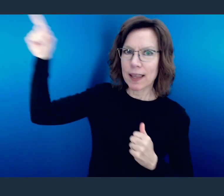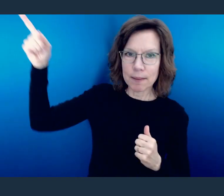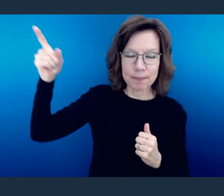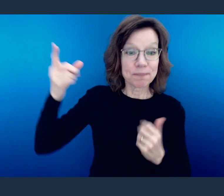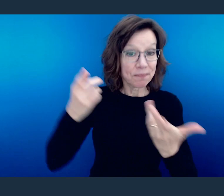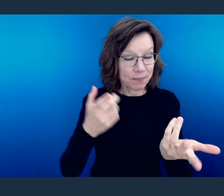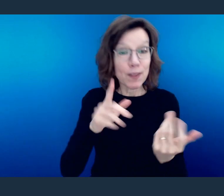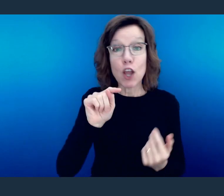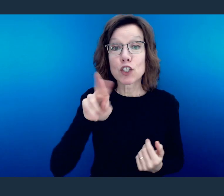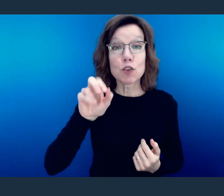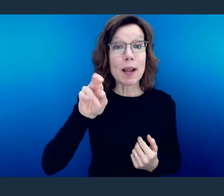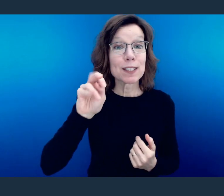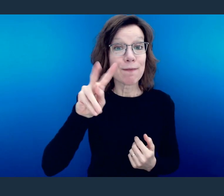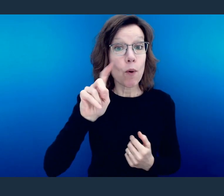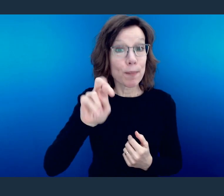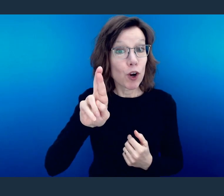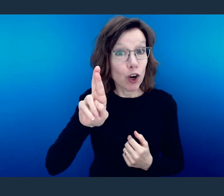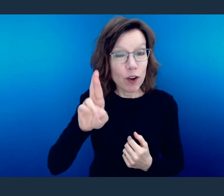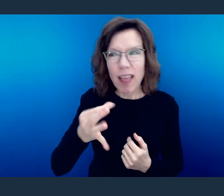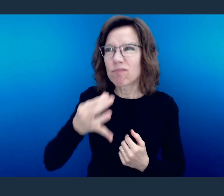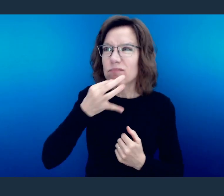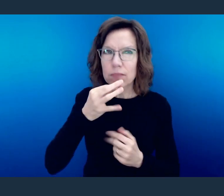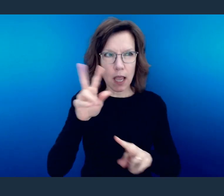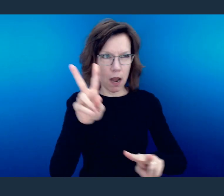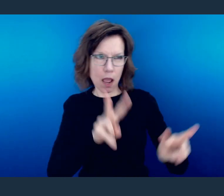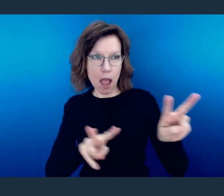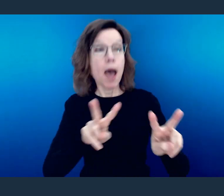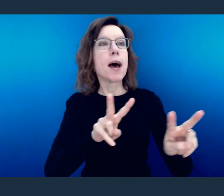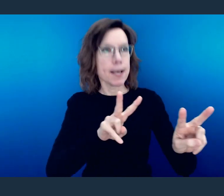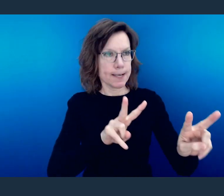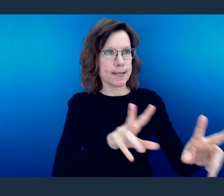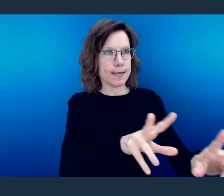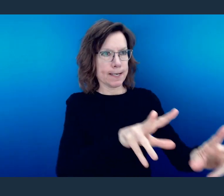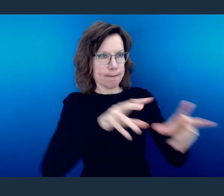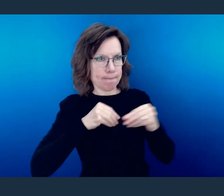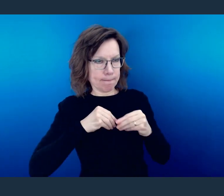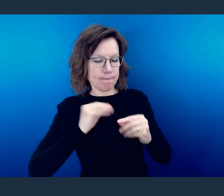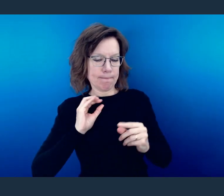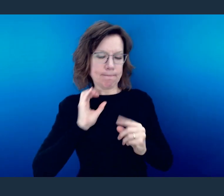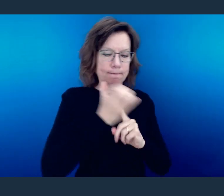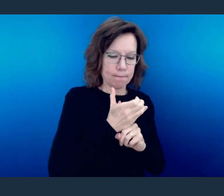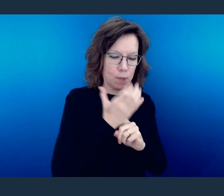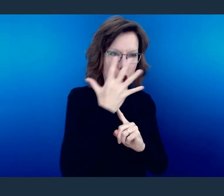You see, not only could the Transformers scan things around them and then transform themselves